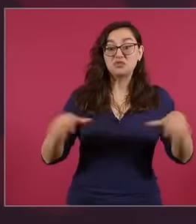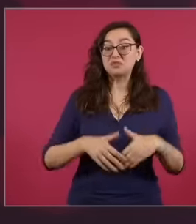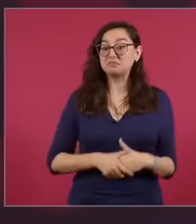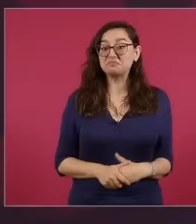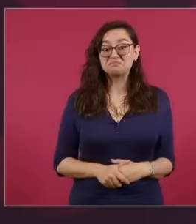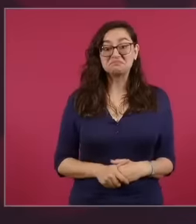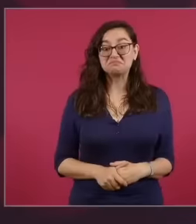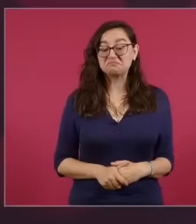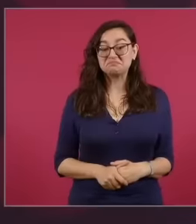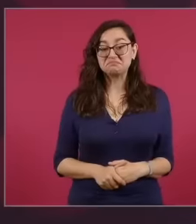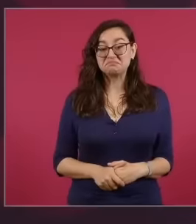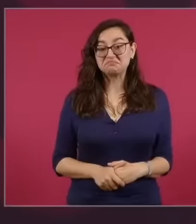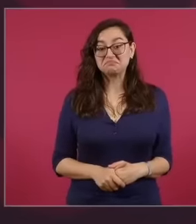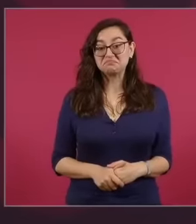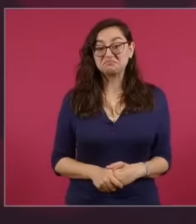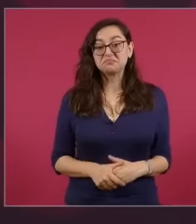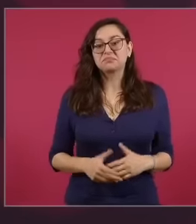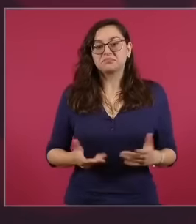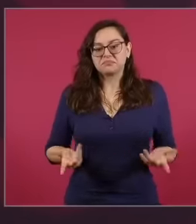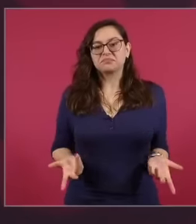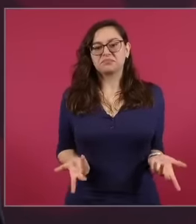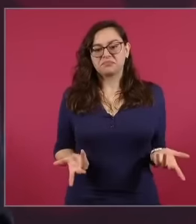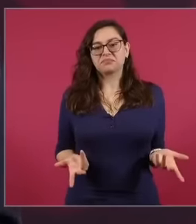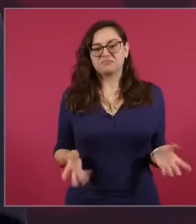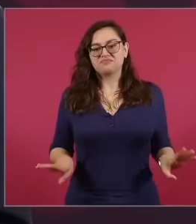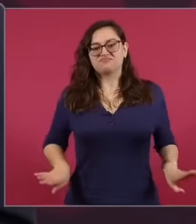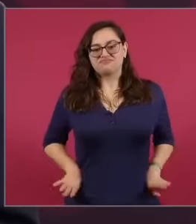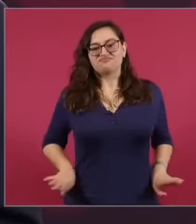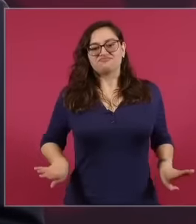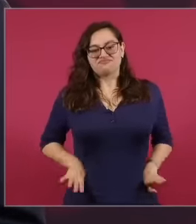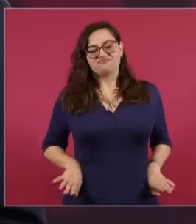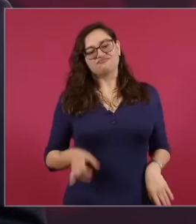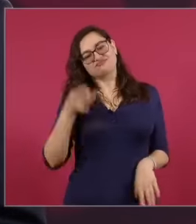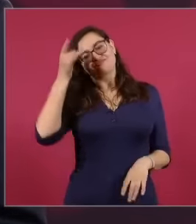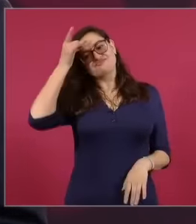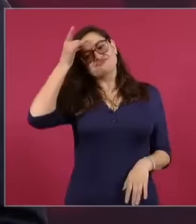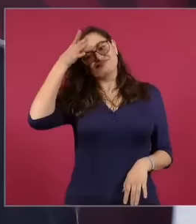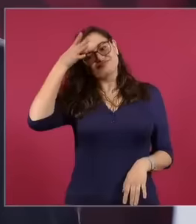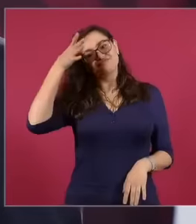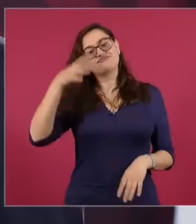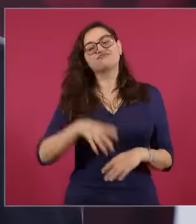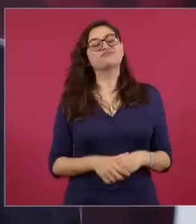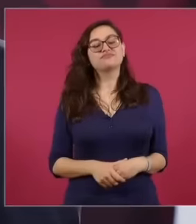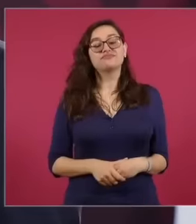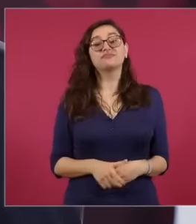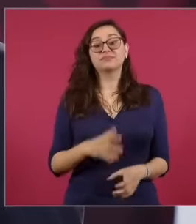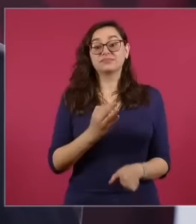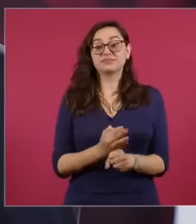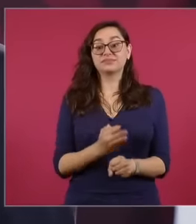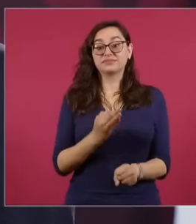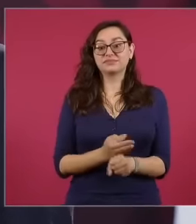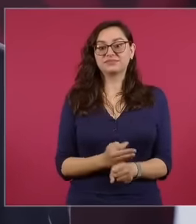we are living in